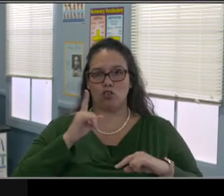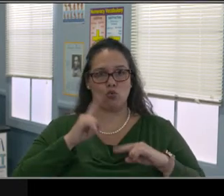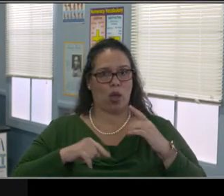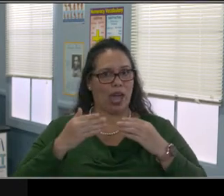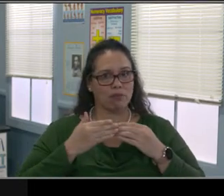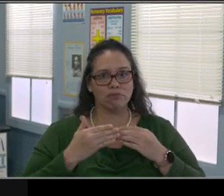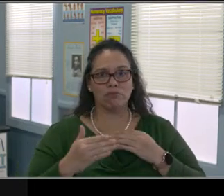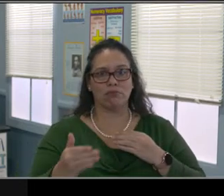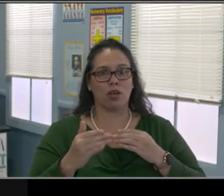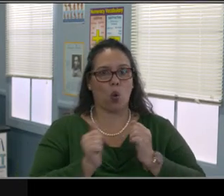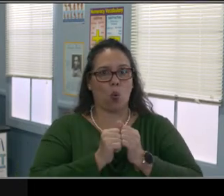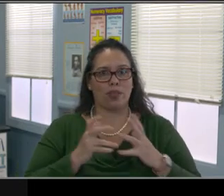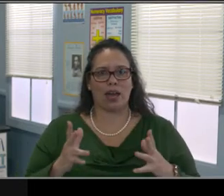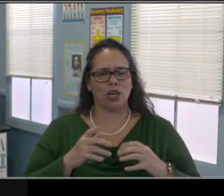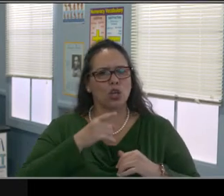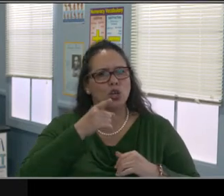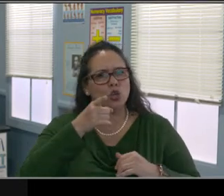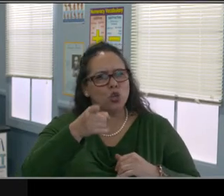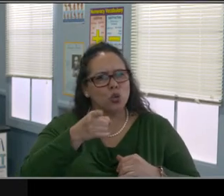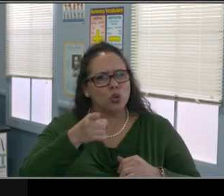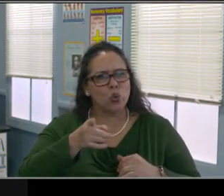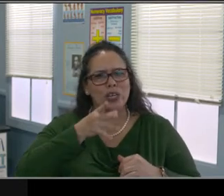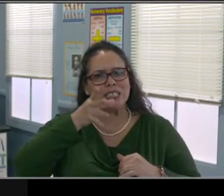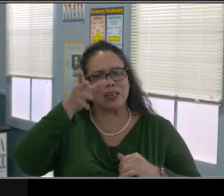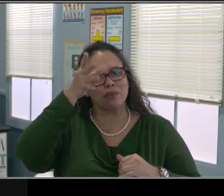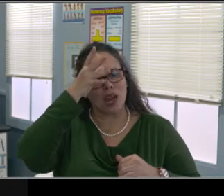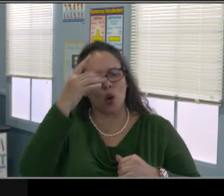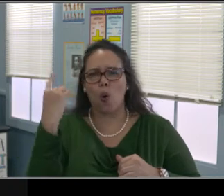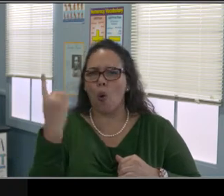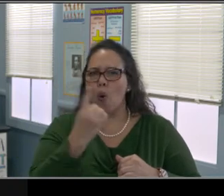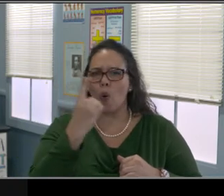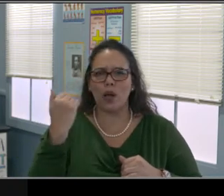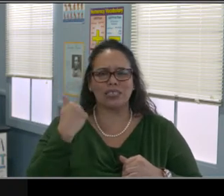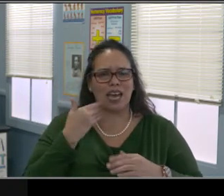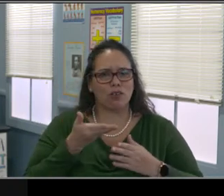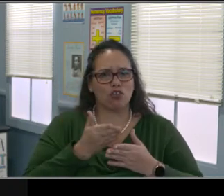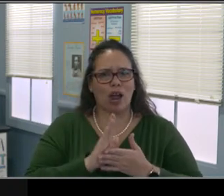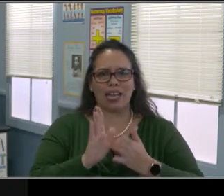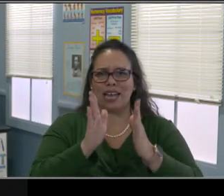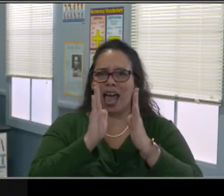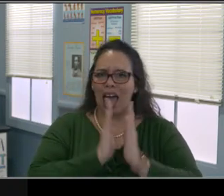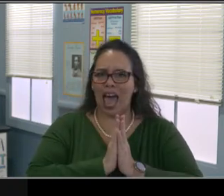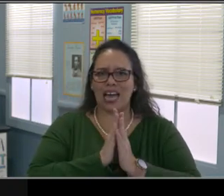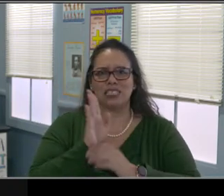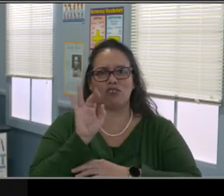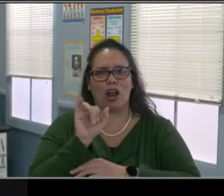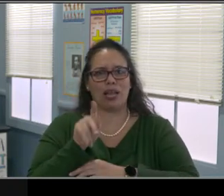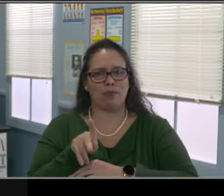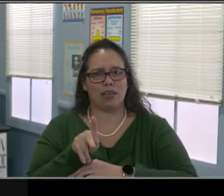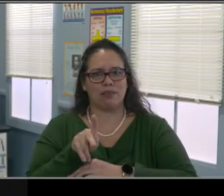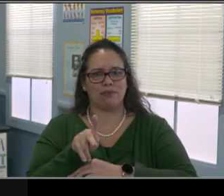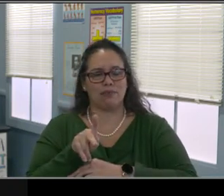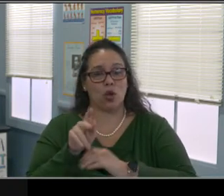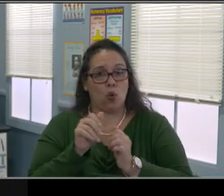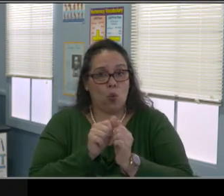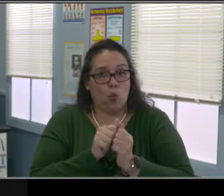And if they wanna just unmute and ask the question, that's totally appropriate as well. And I know that sometimes it's hard